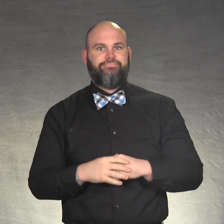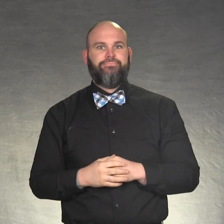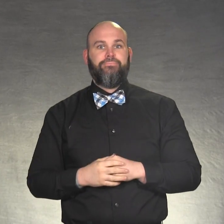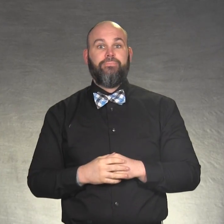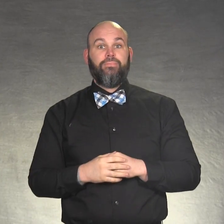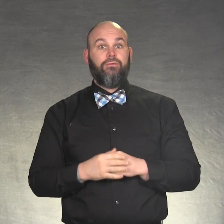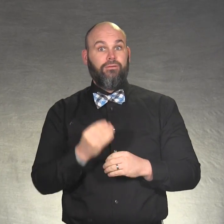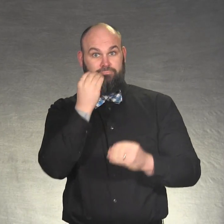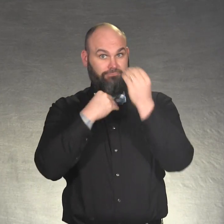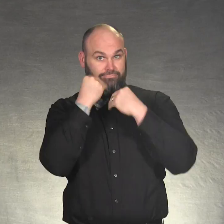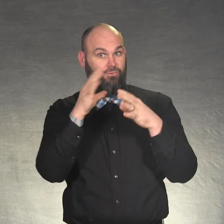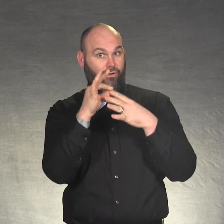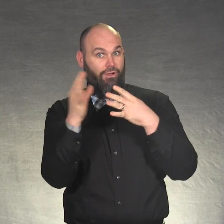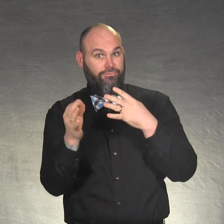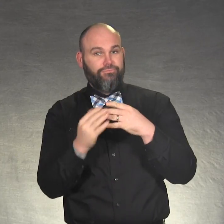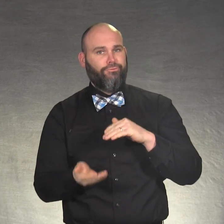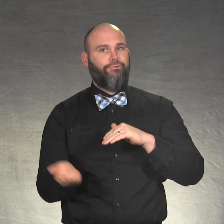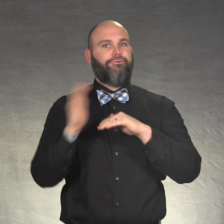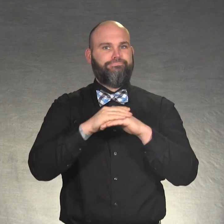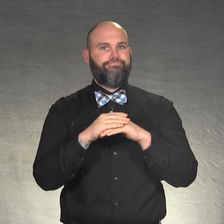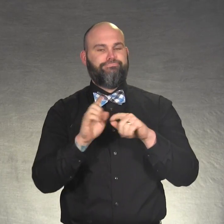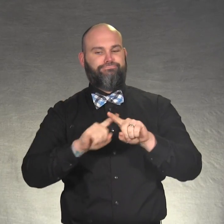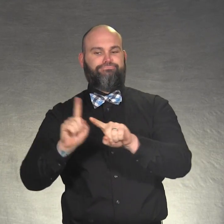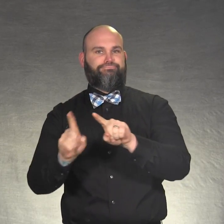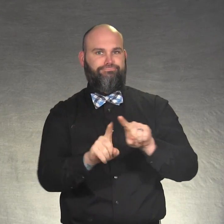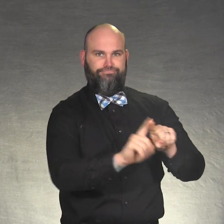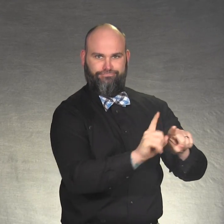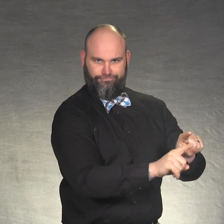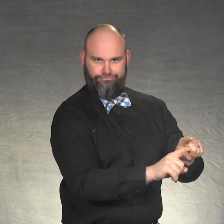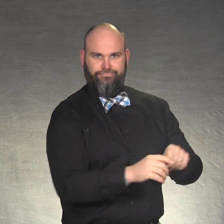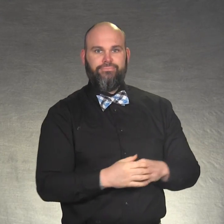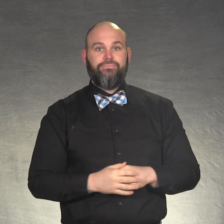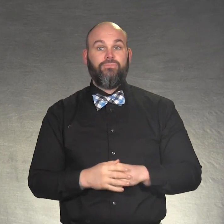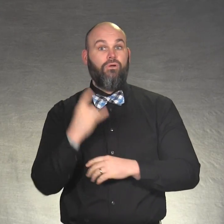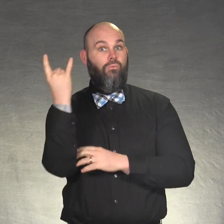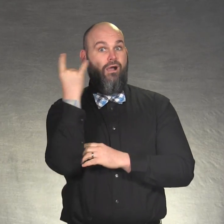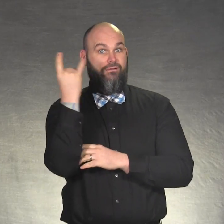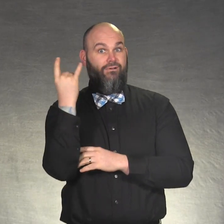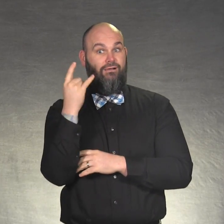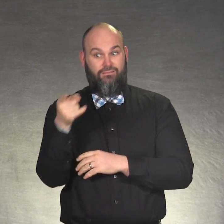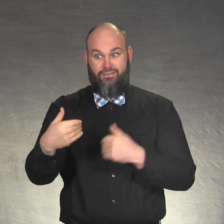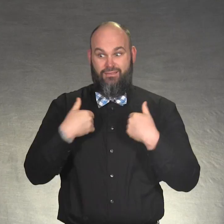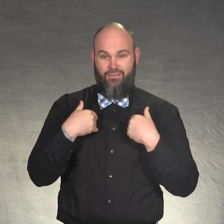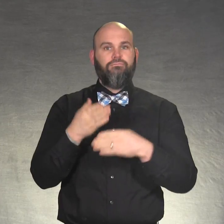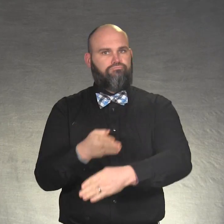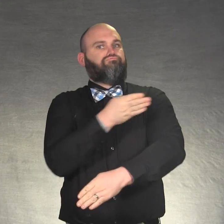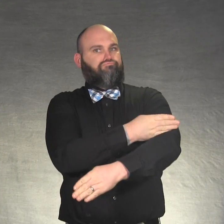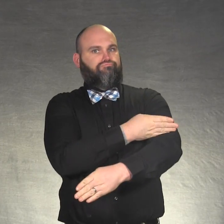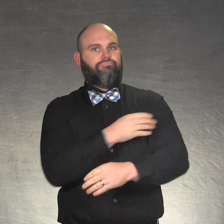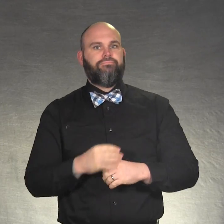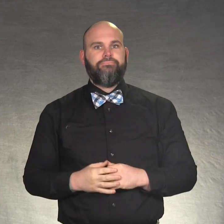* More dining options * Better WiFi